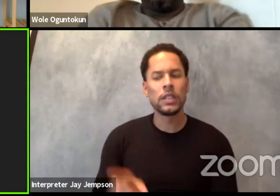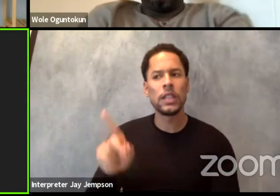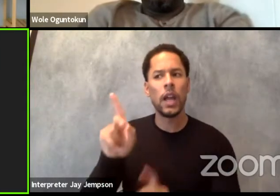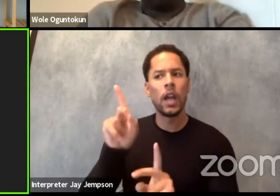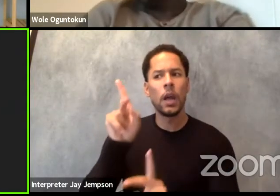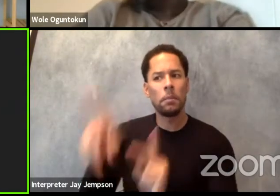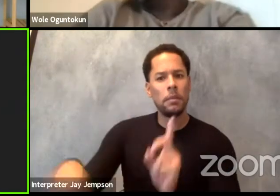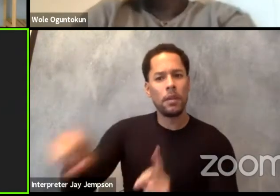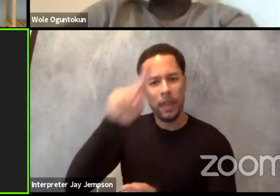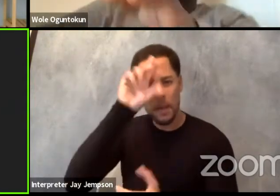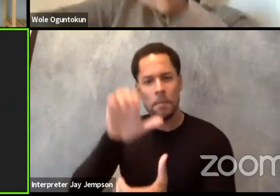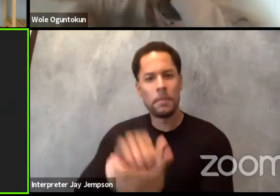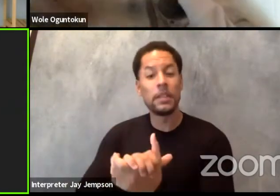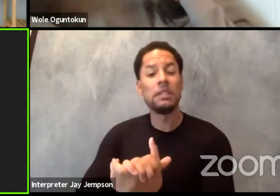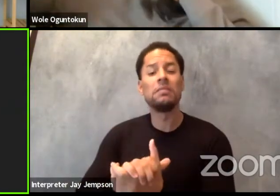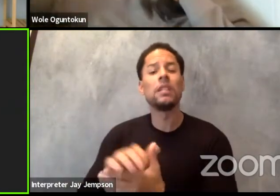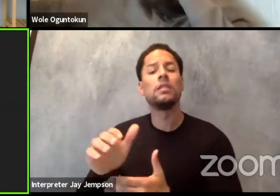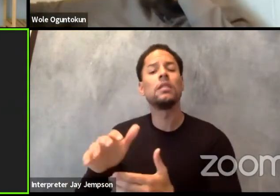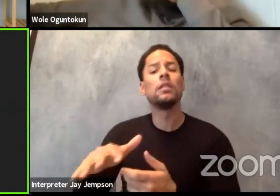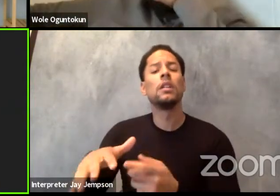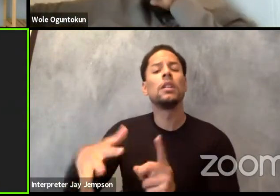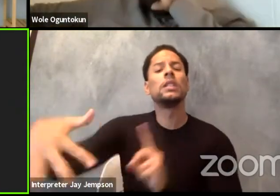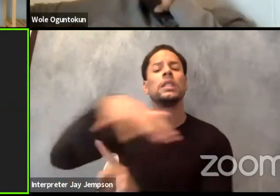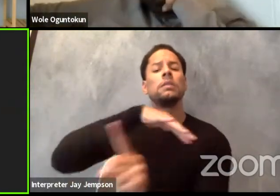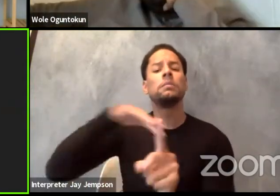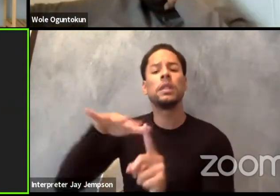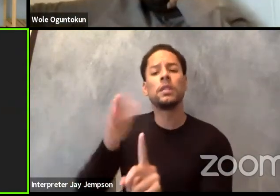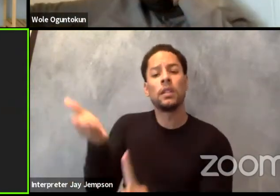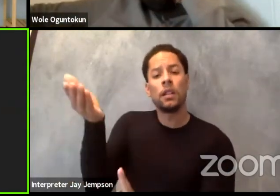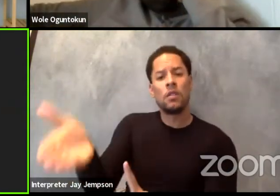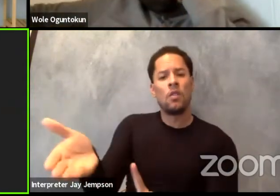and that their practice overrides any geopolitics.